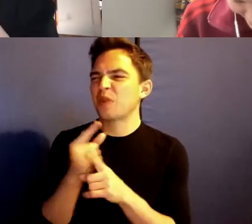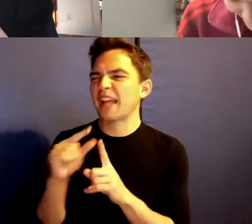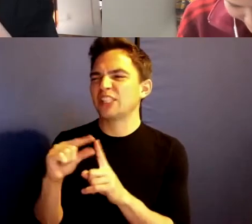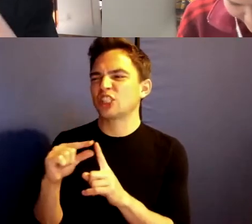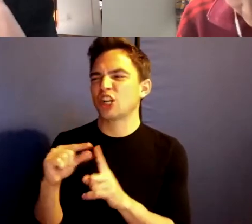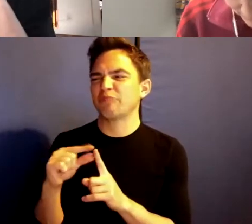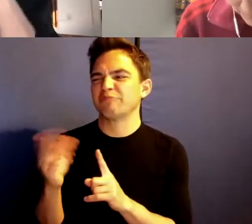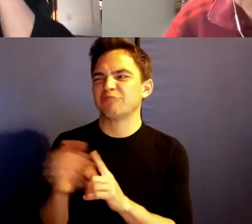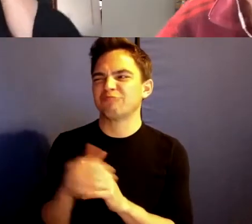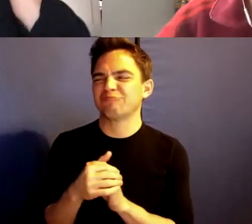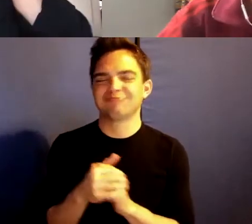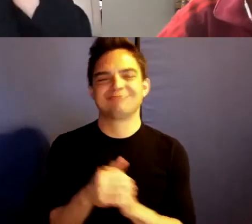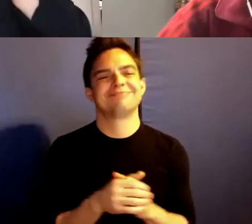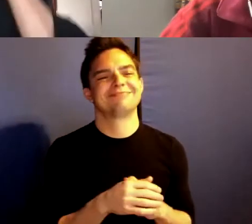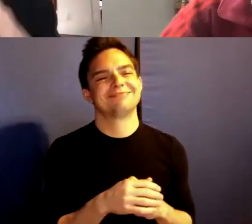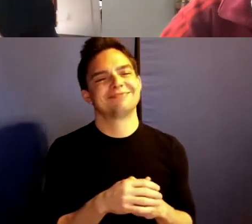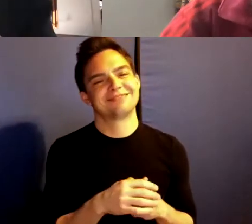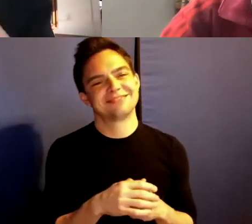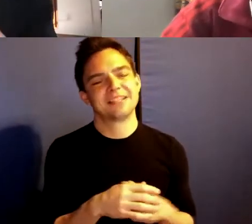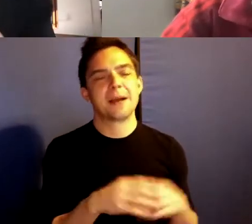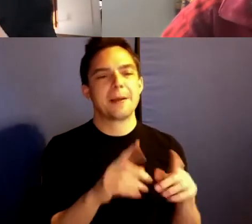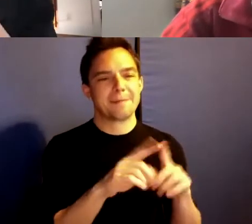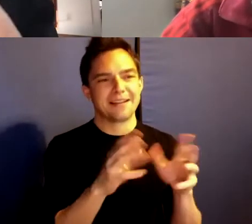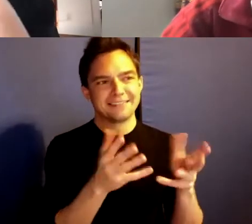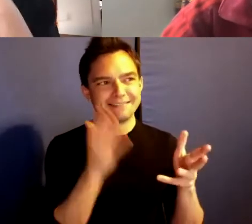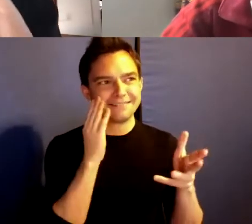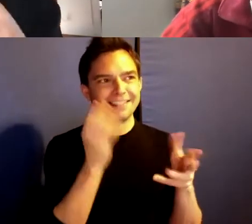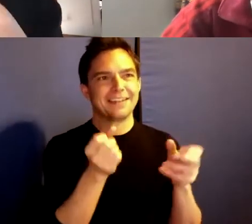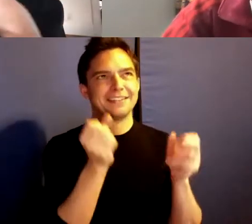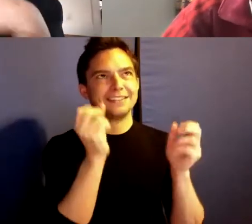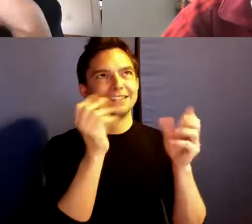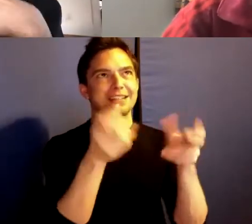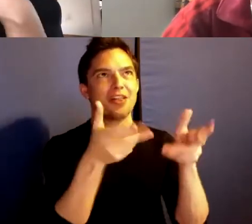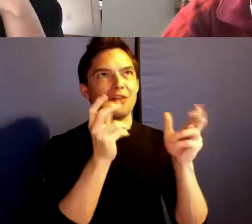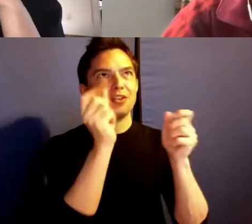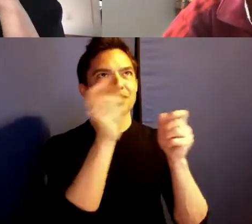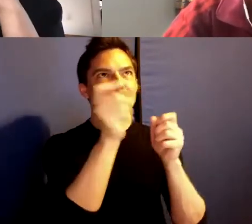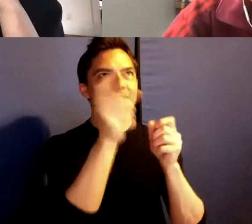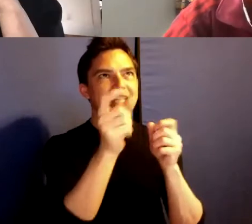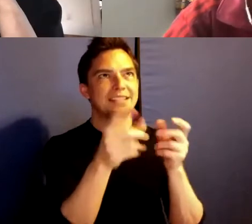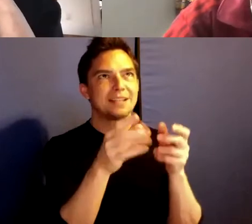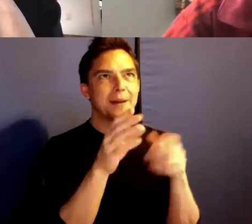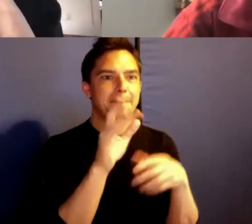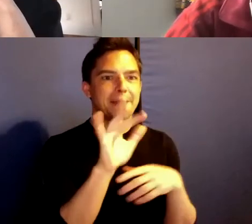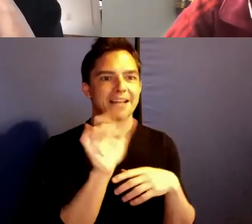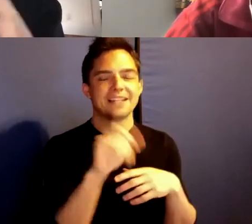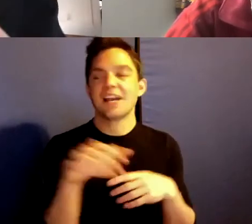Not the right term. But missing in any case. Air ball's. Yeah. Sure. Got you.